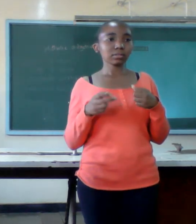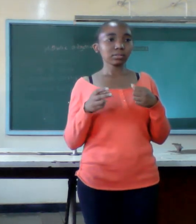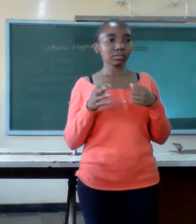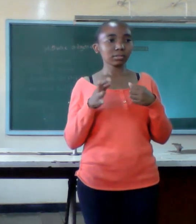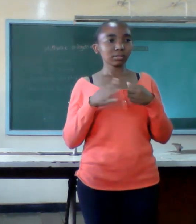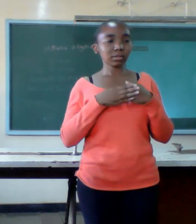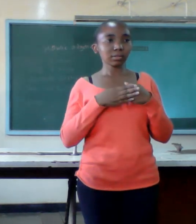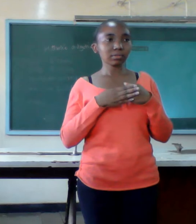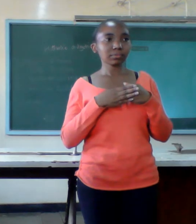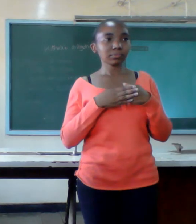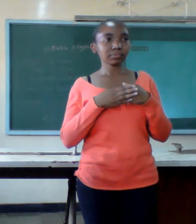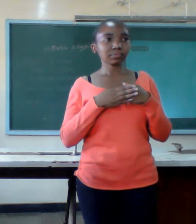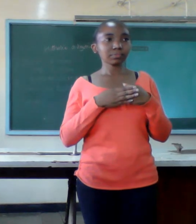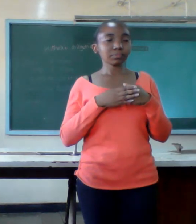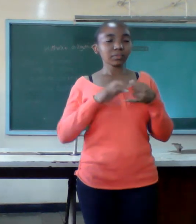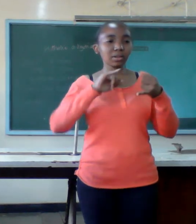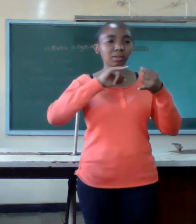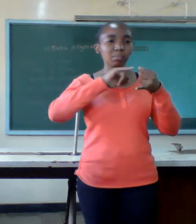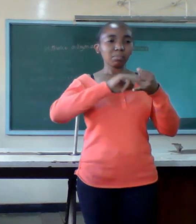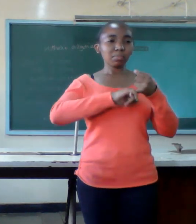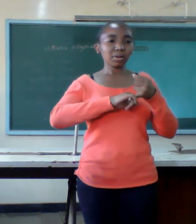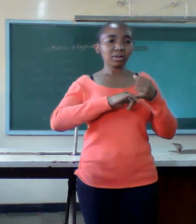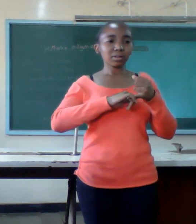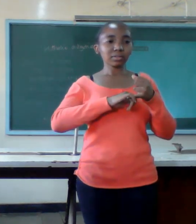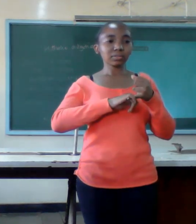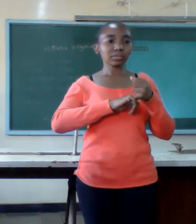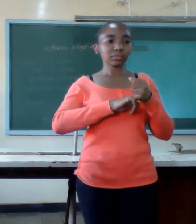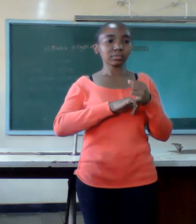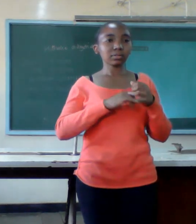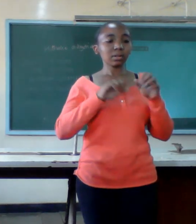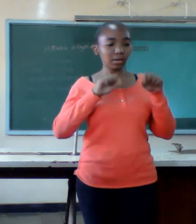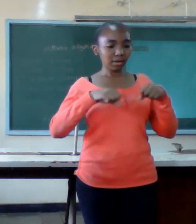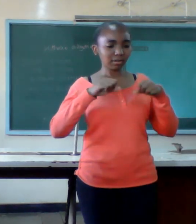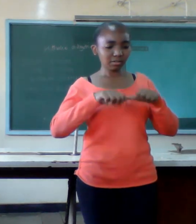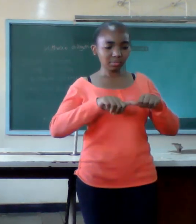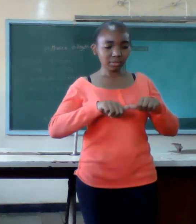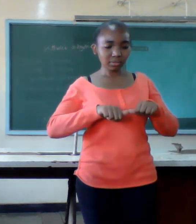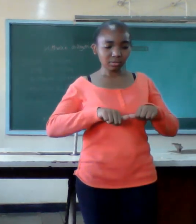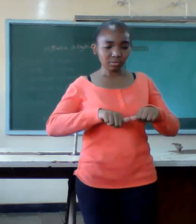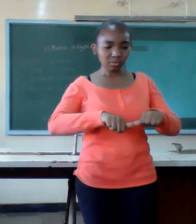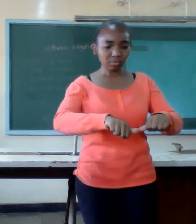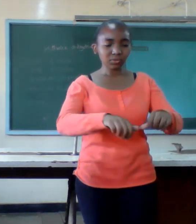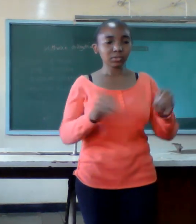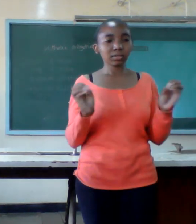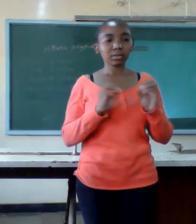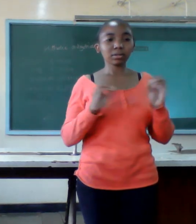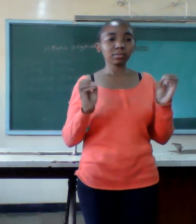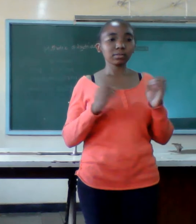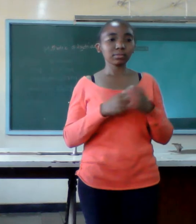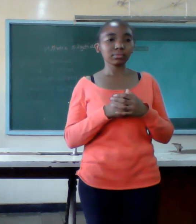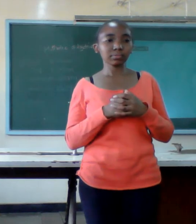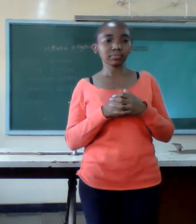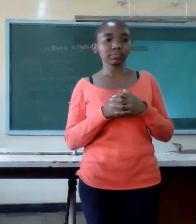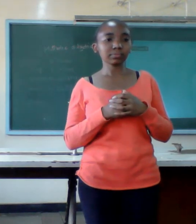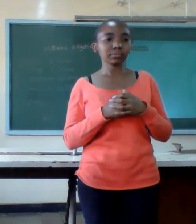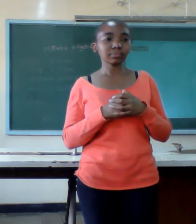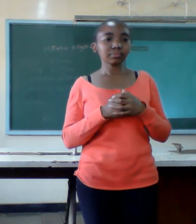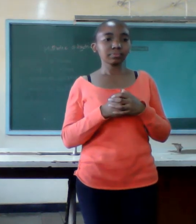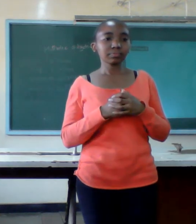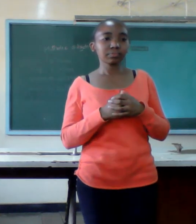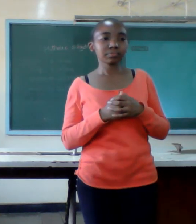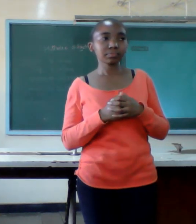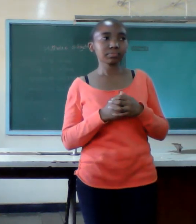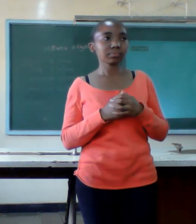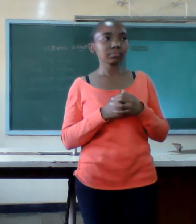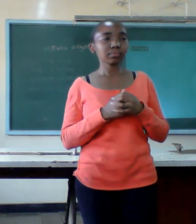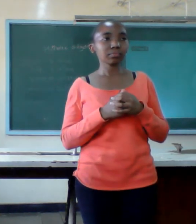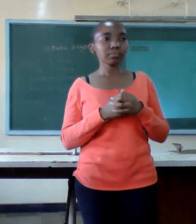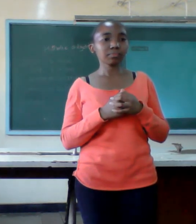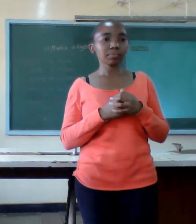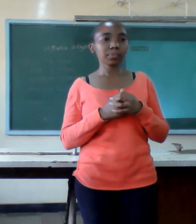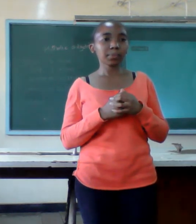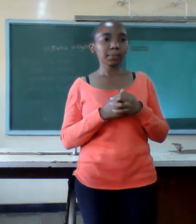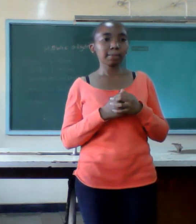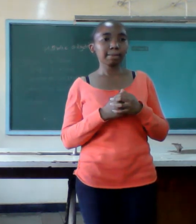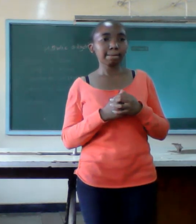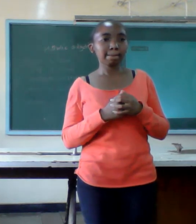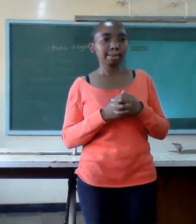it is permanent it needs to commitment love is the glue that sticks the coupon together